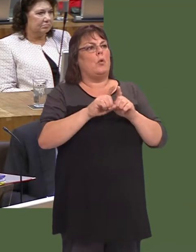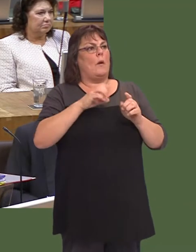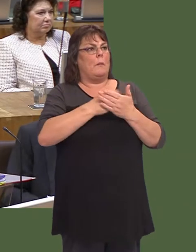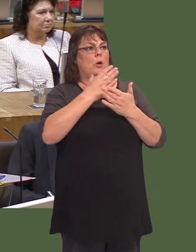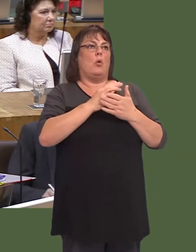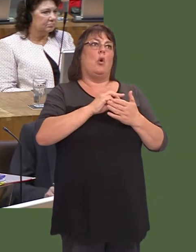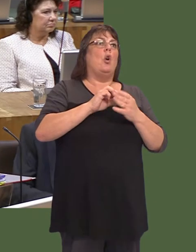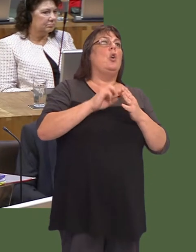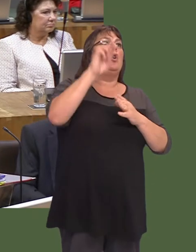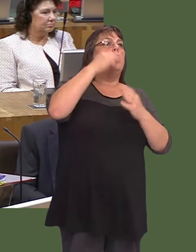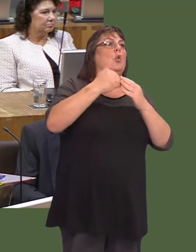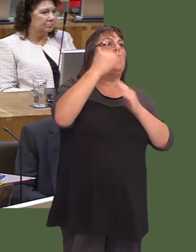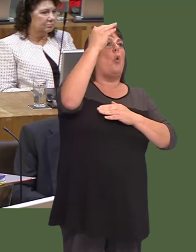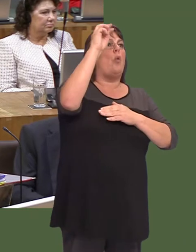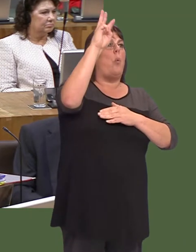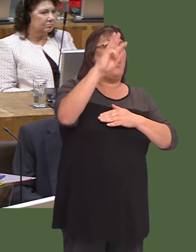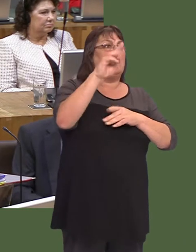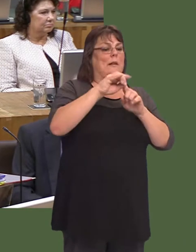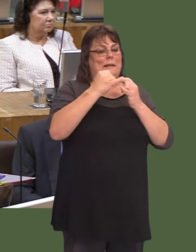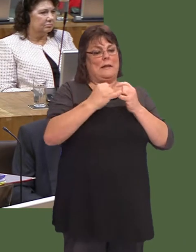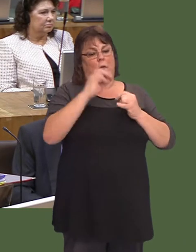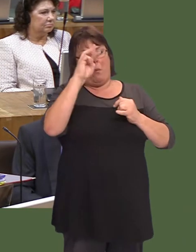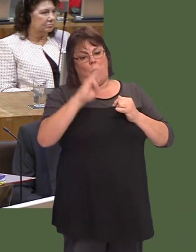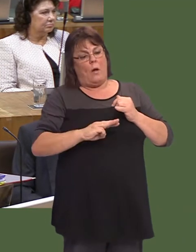de er mwyn creu system hyfforddi sydd ar draws Cymru yn gyfan gwbl.